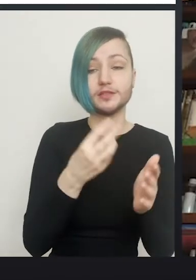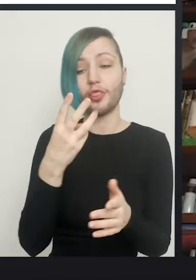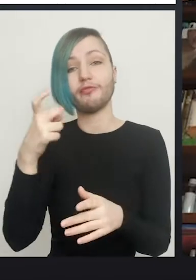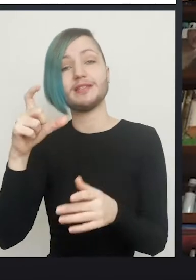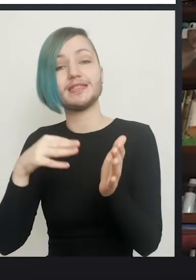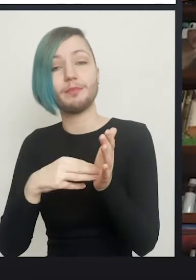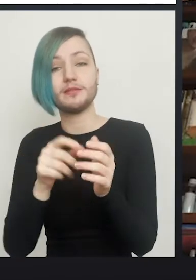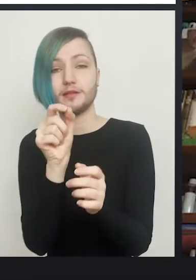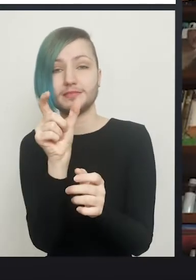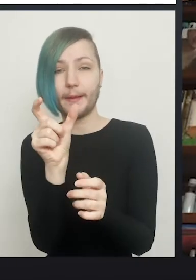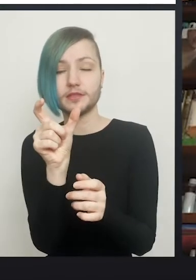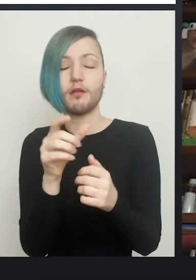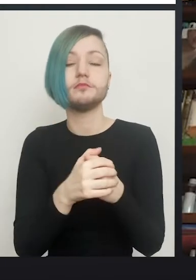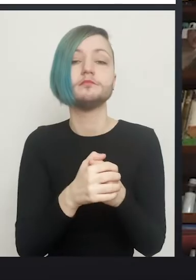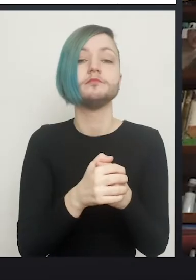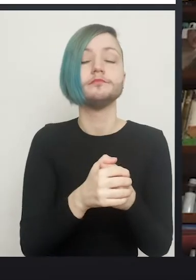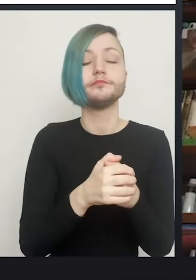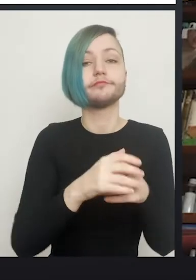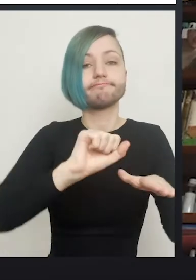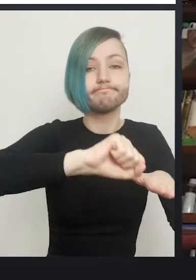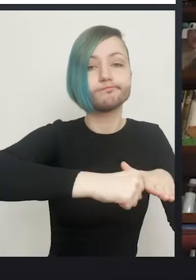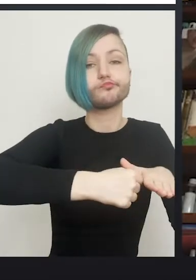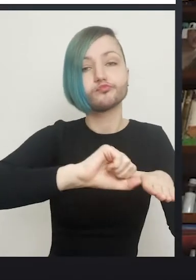And the patient is encouraged to start dilating three times a day.